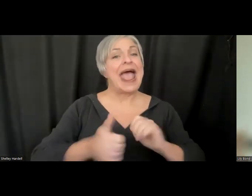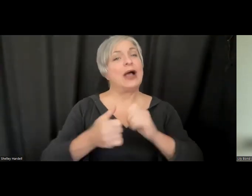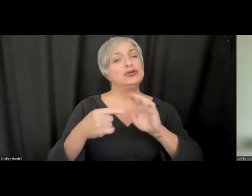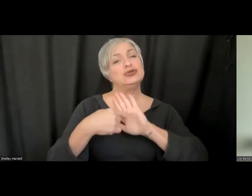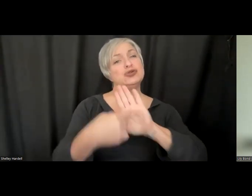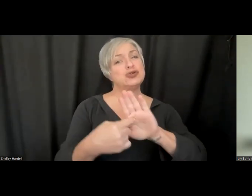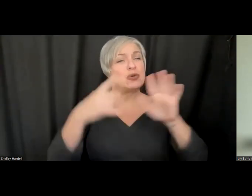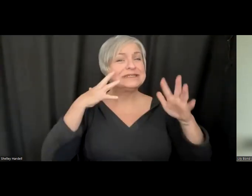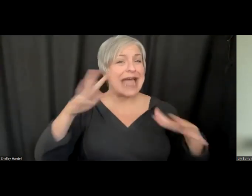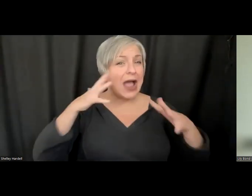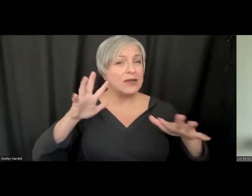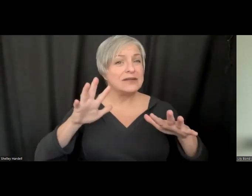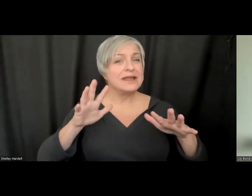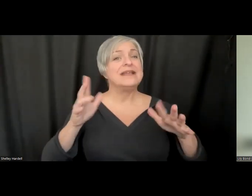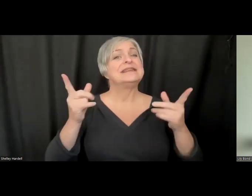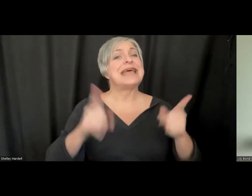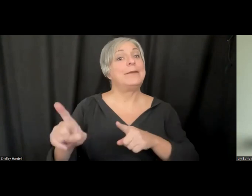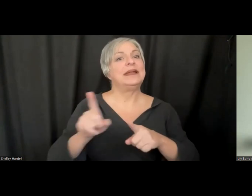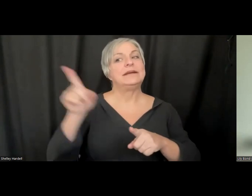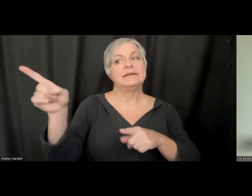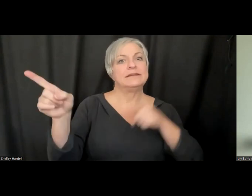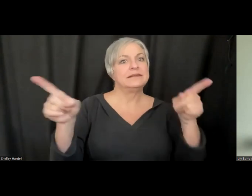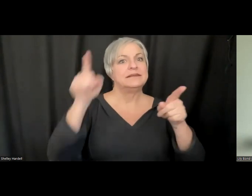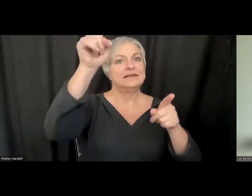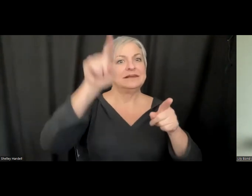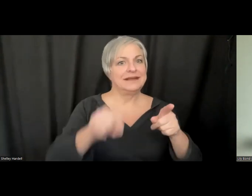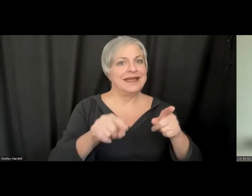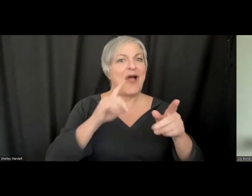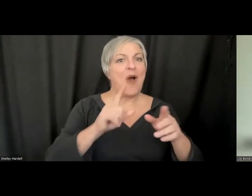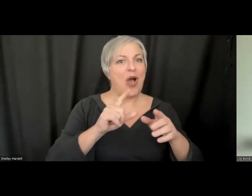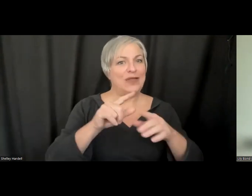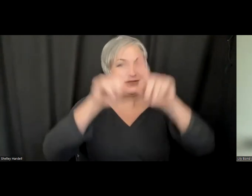different places on screen, what happens if someone speaks behind